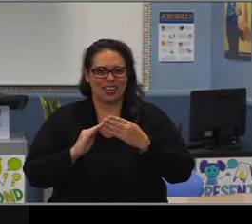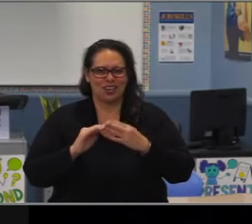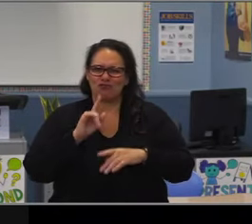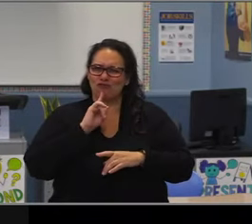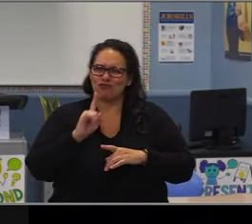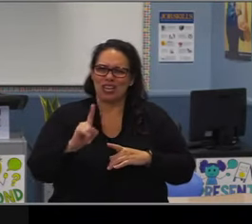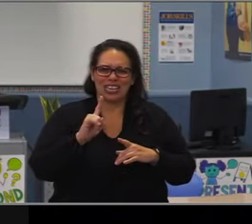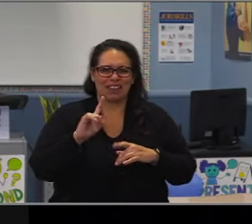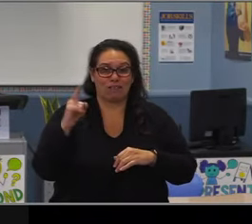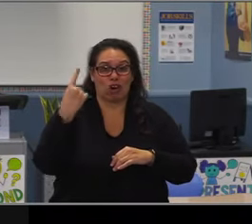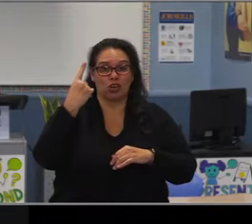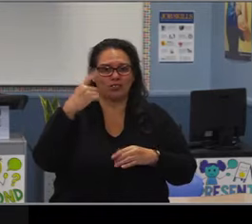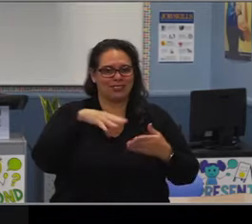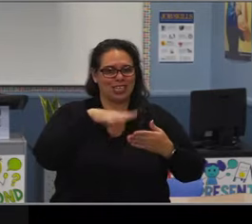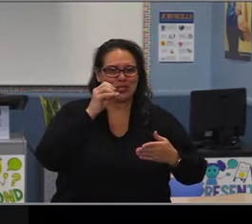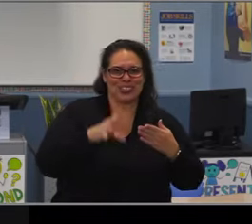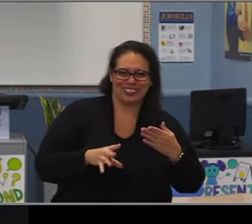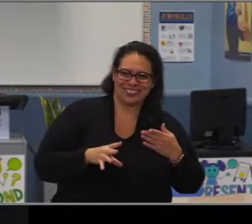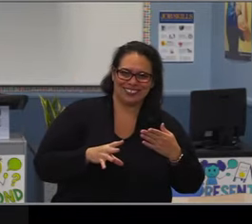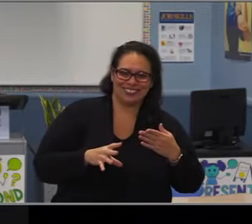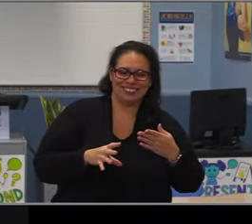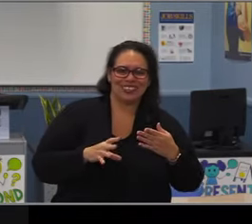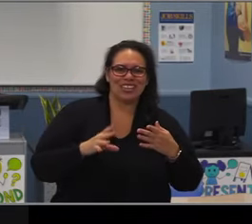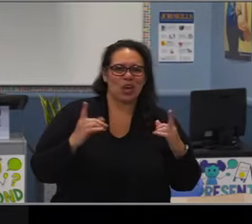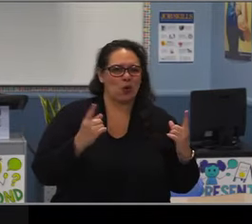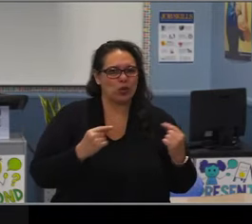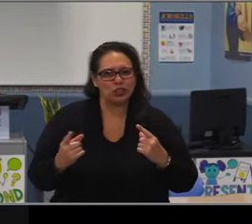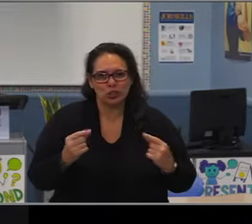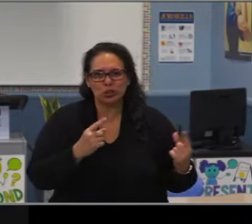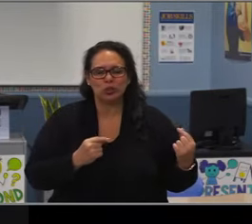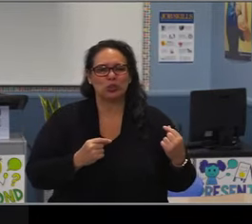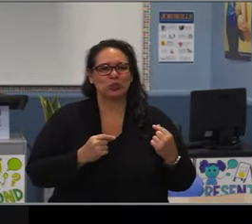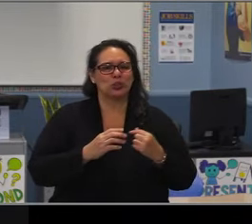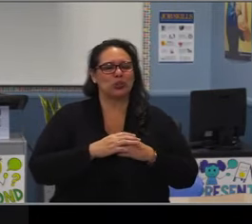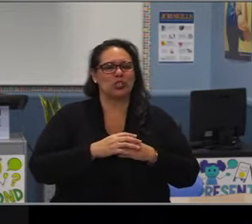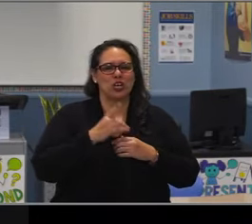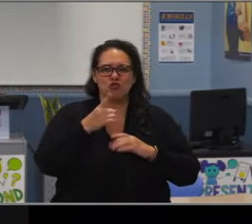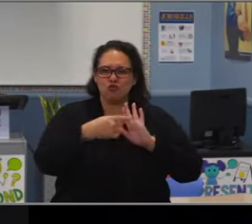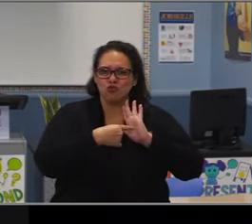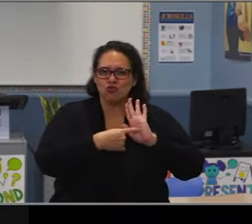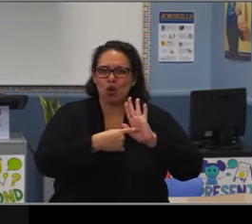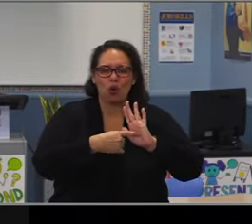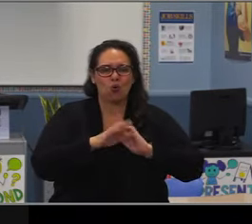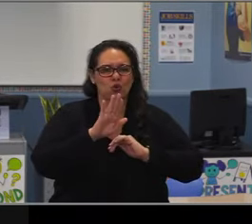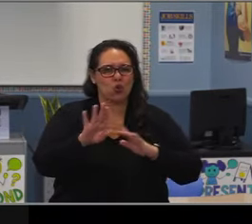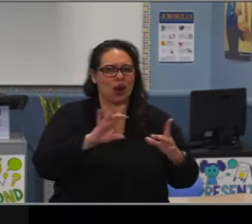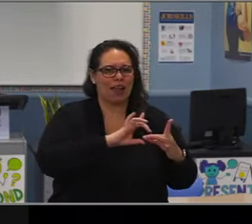as a leader under your guidance, and I wish you all the best in your retirement. Thank you for your years of service and dedication